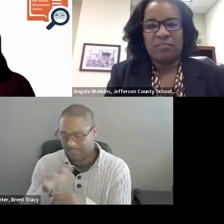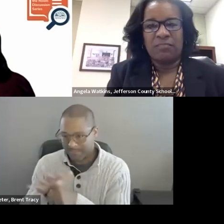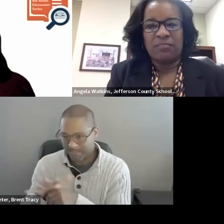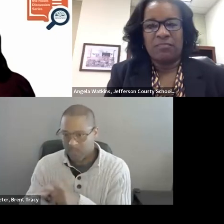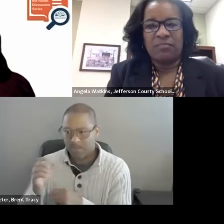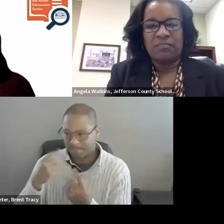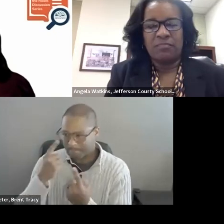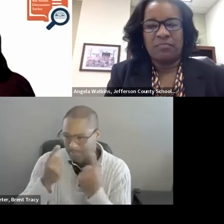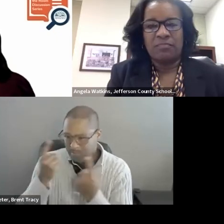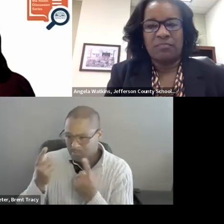the coach assignment.